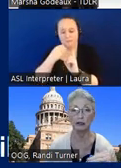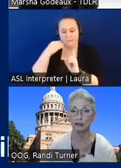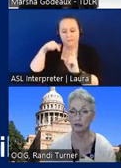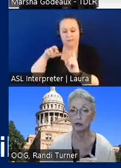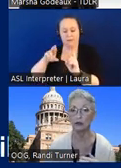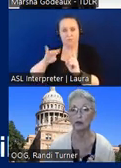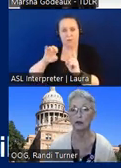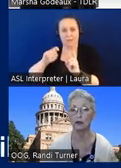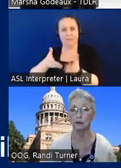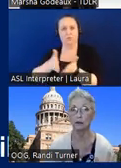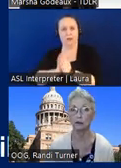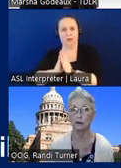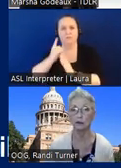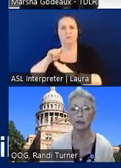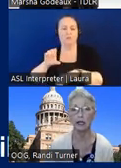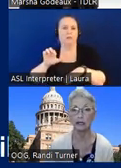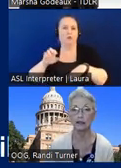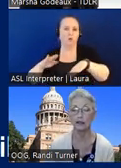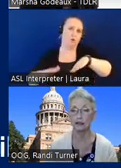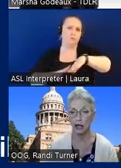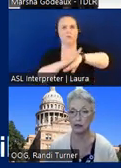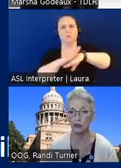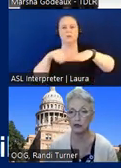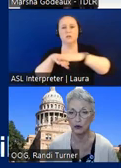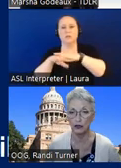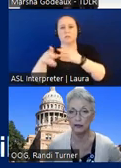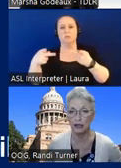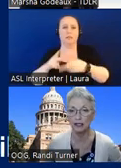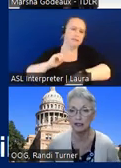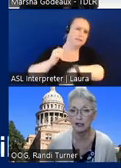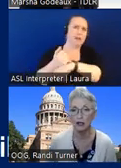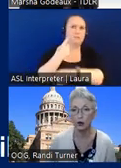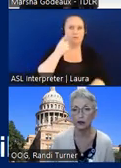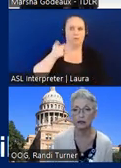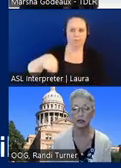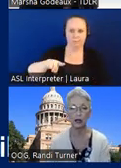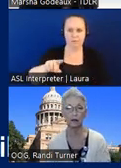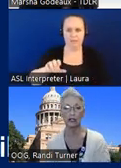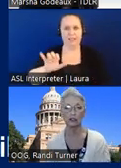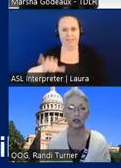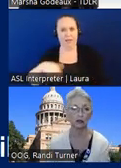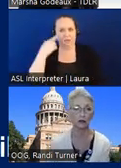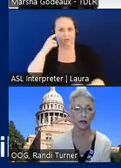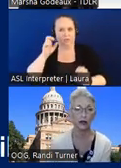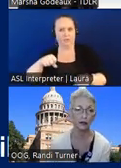accessible place established for them that is a reasonable accommodation under hud